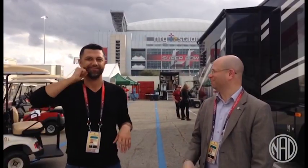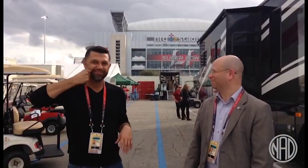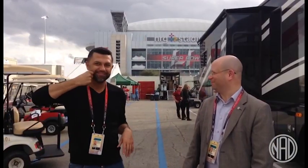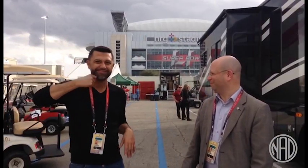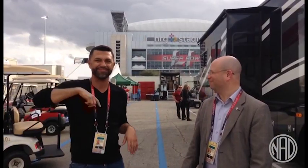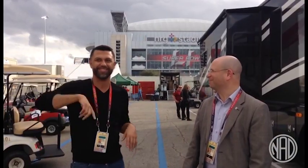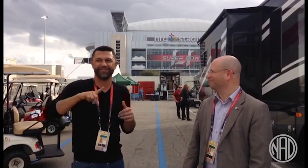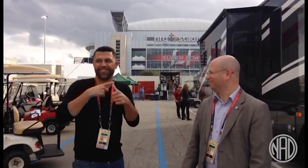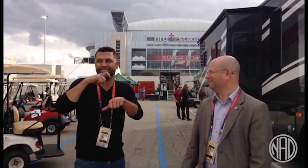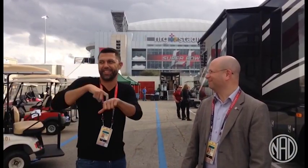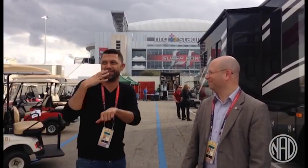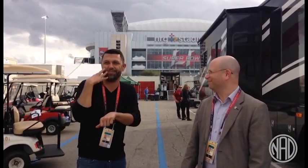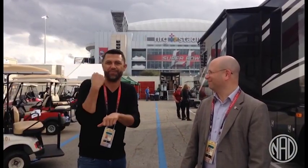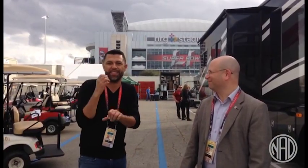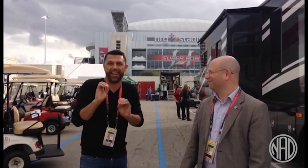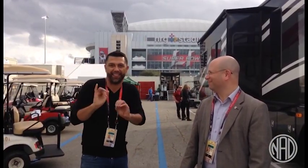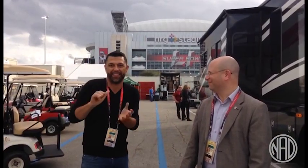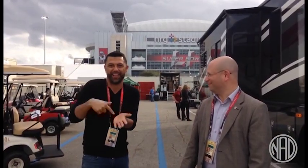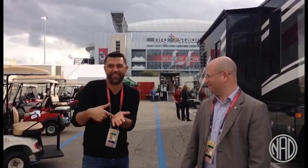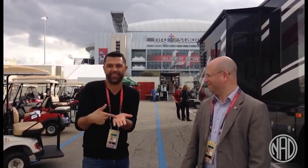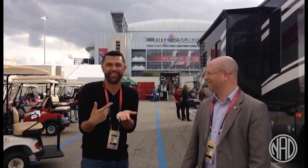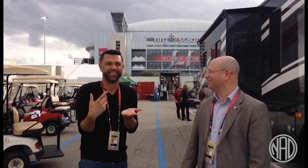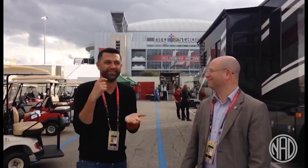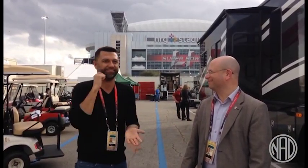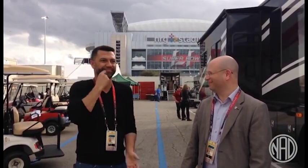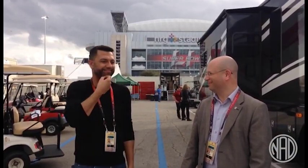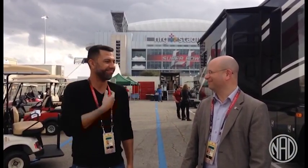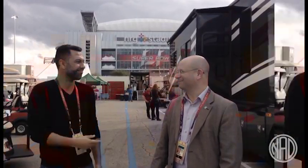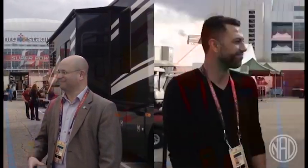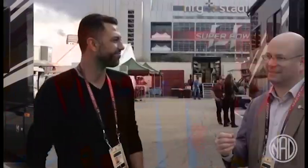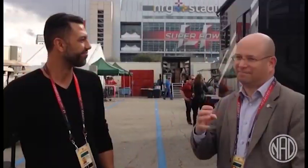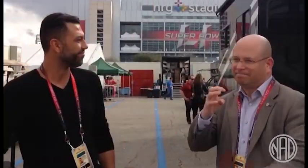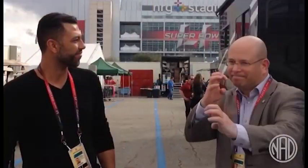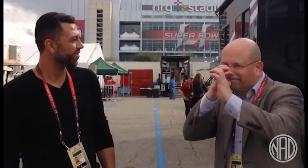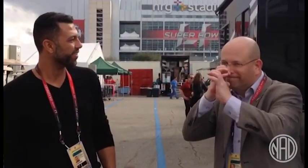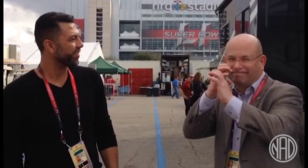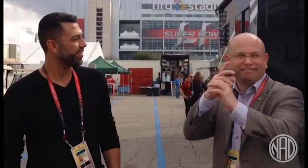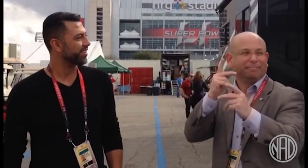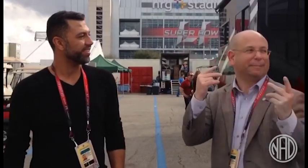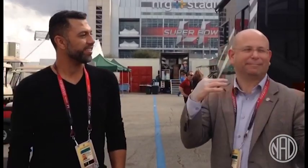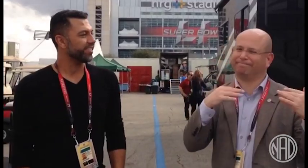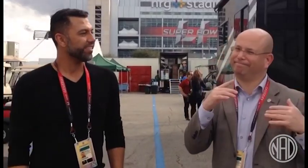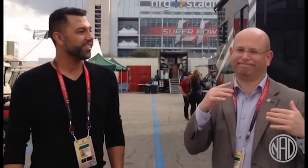It's very neat being here. It's the first time I've experienced anything like this. The security is very tight here.